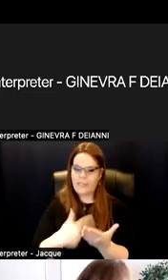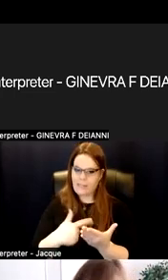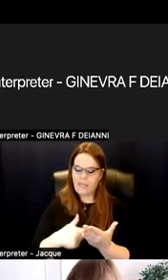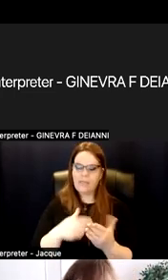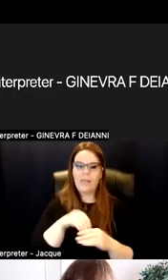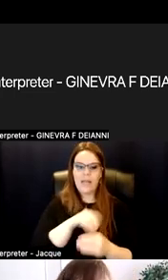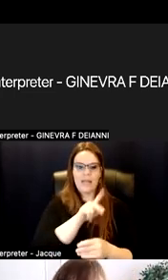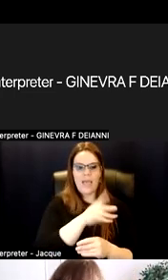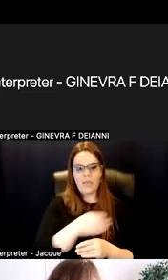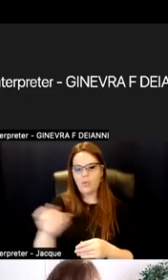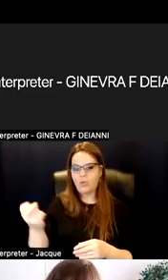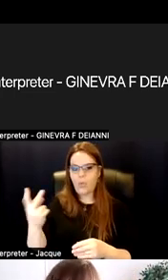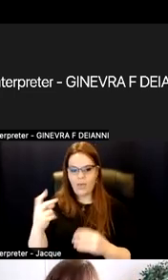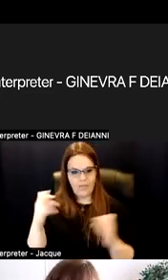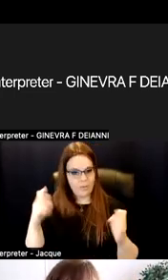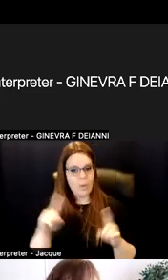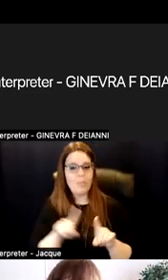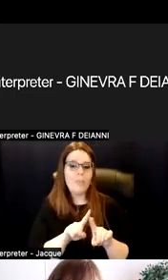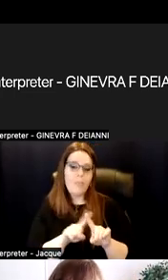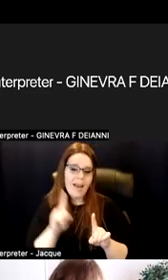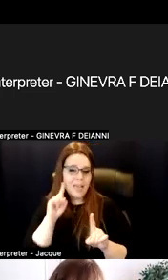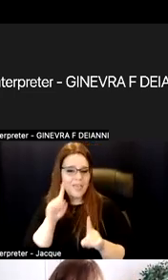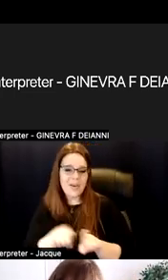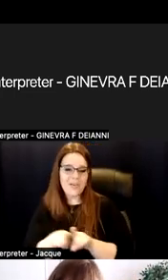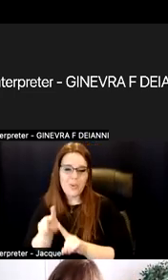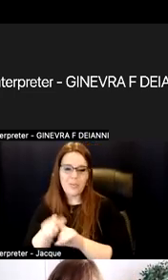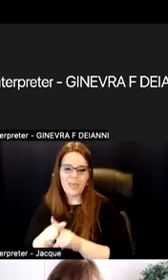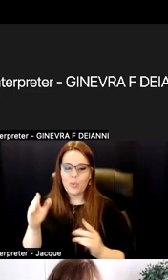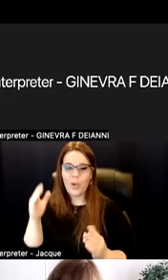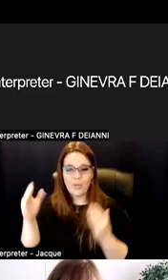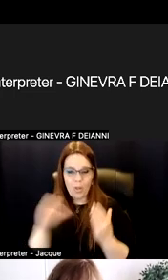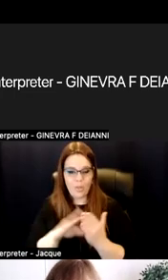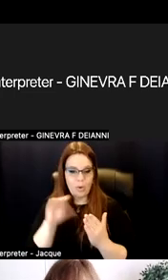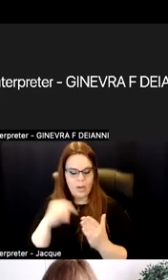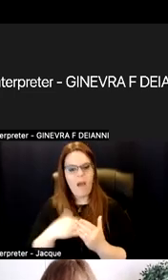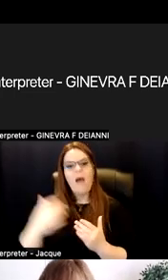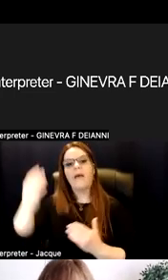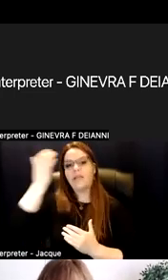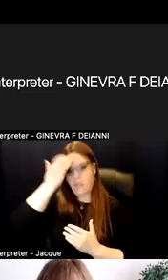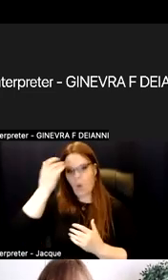but I think it applies in our adult learning too. I know whether or not I got it. I have a sense of that.